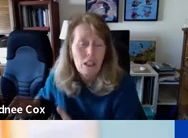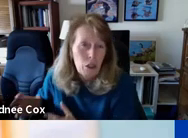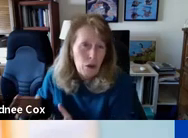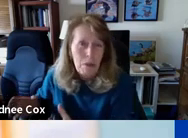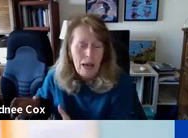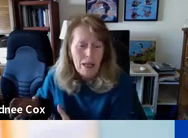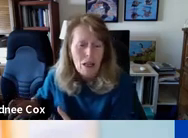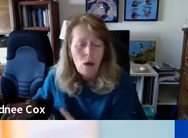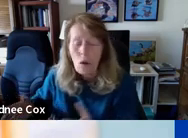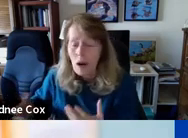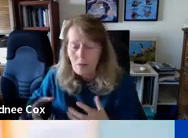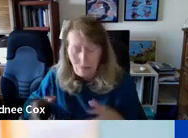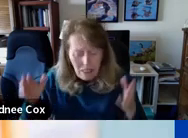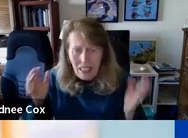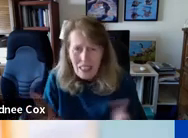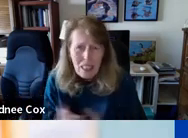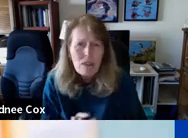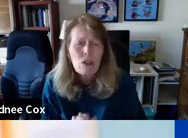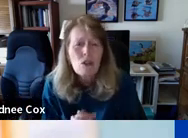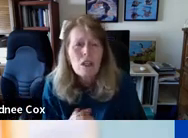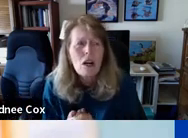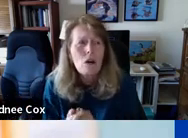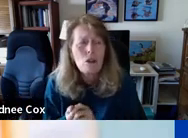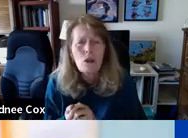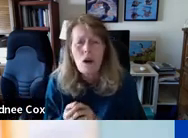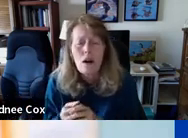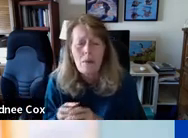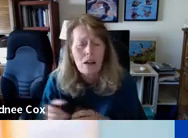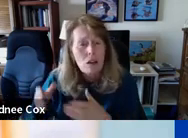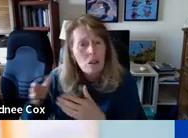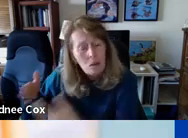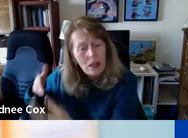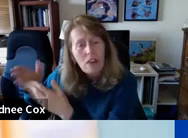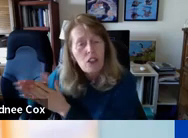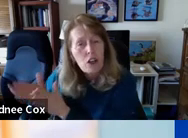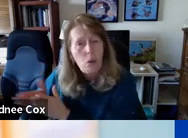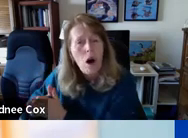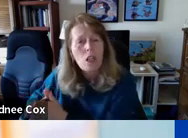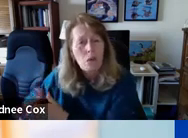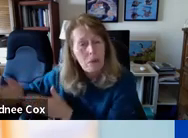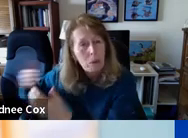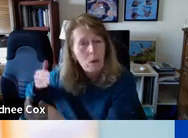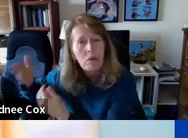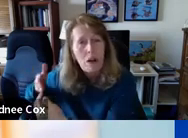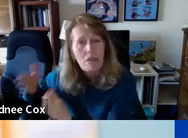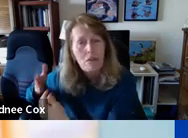next to their bed they live in studios, and also they have shared walls with people who have wi-fi